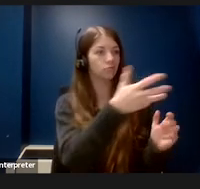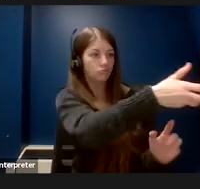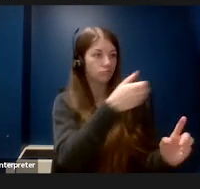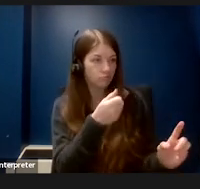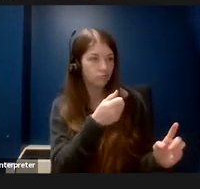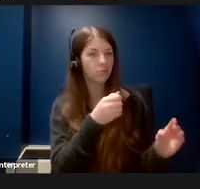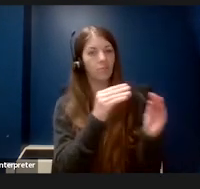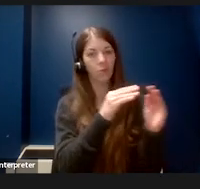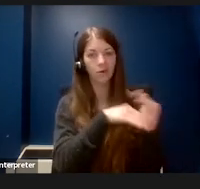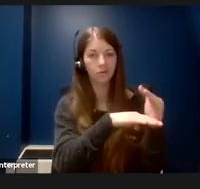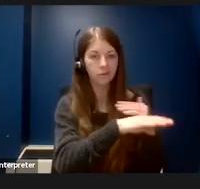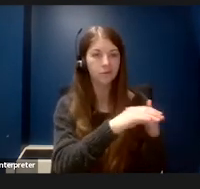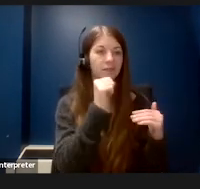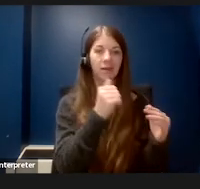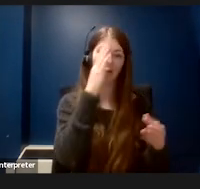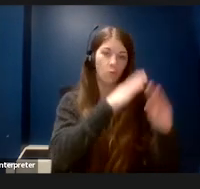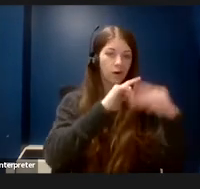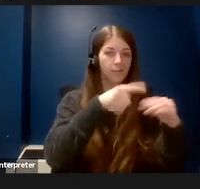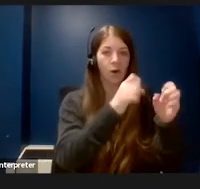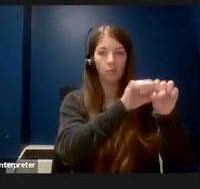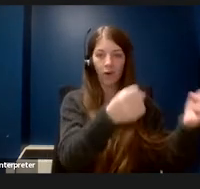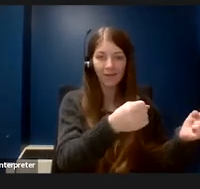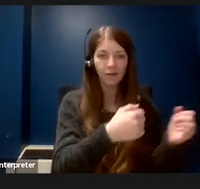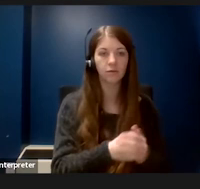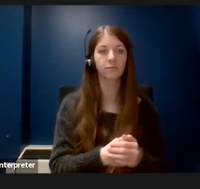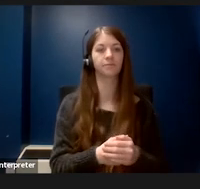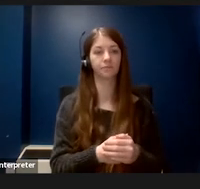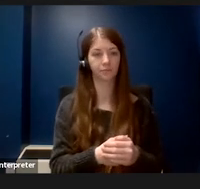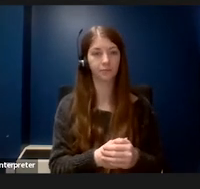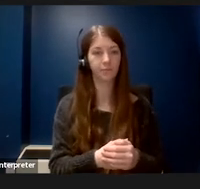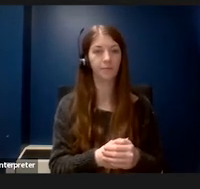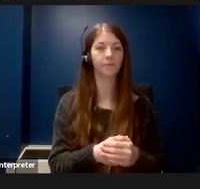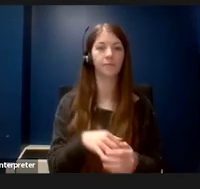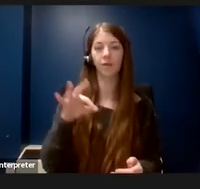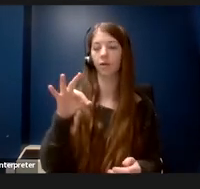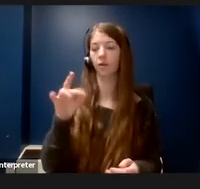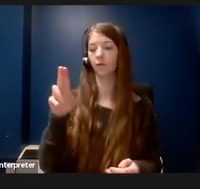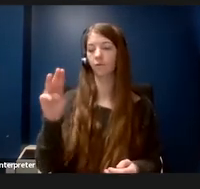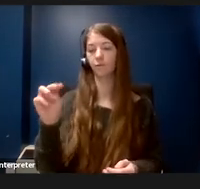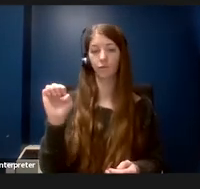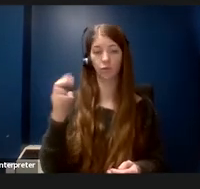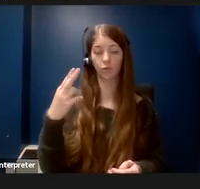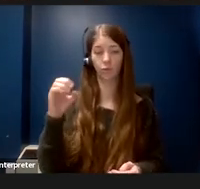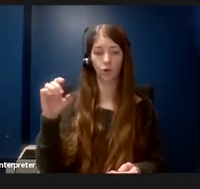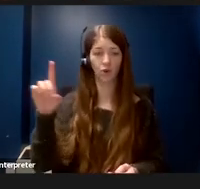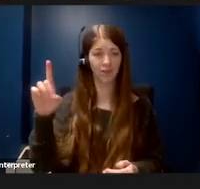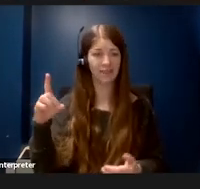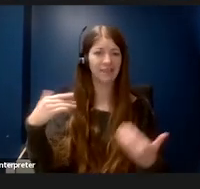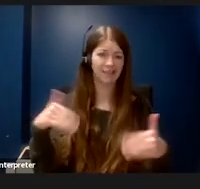Fume hoods are also difficult to navigate because there's a flammable cabinet down below and then the glass shield.